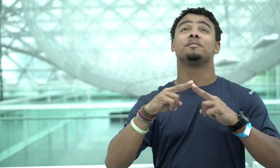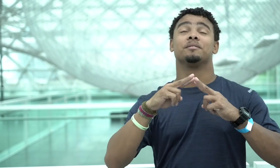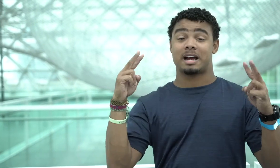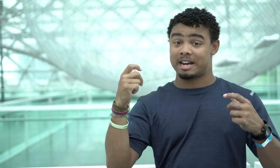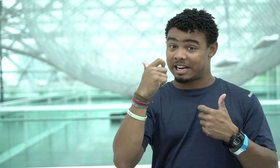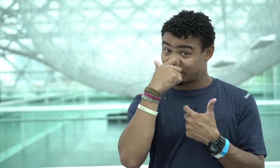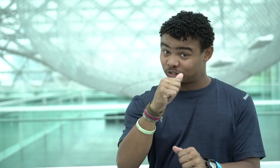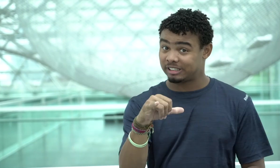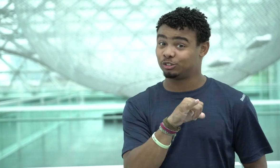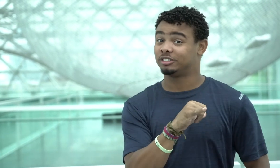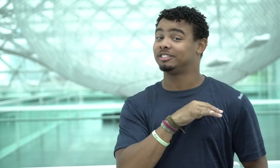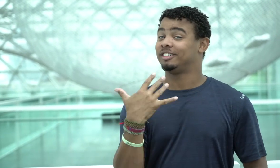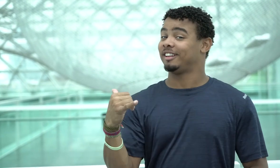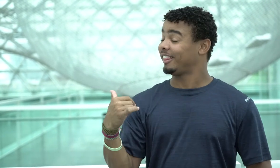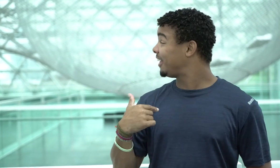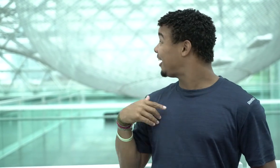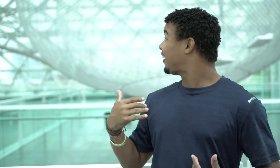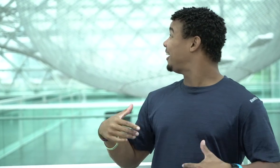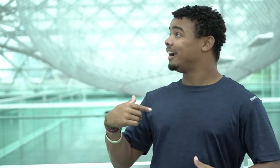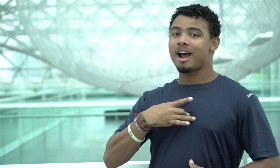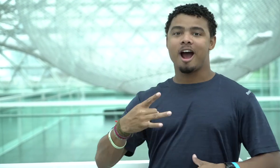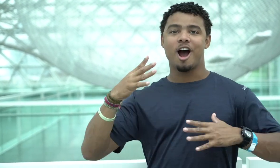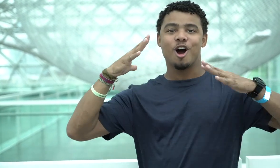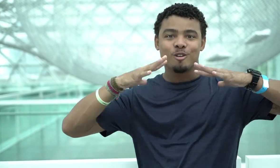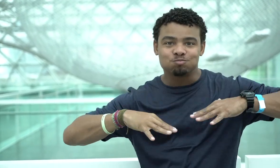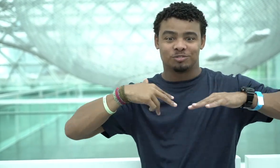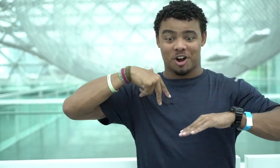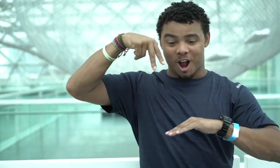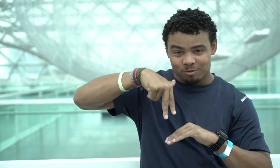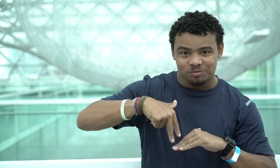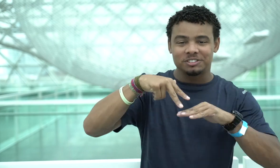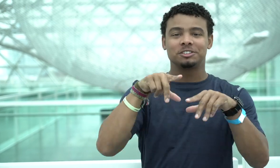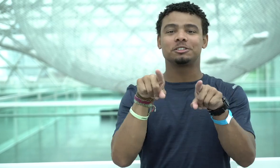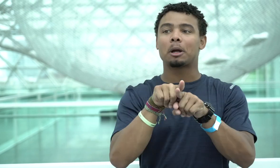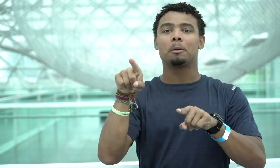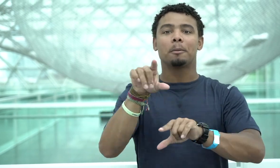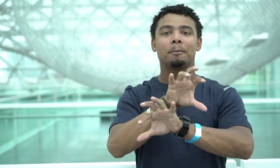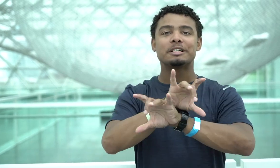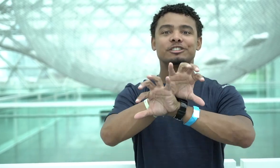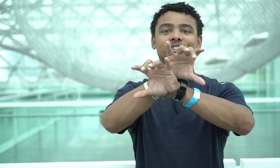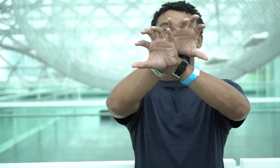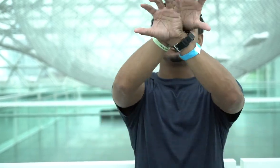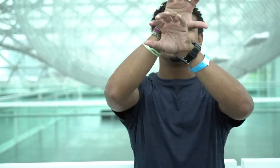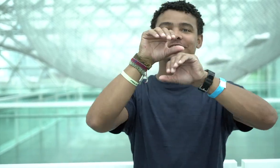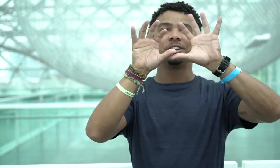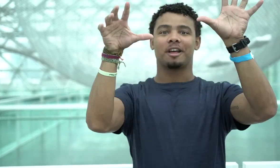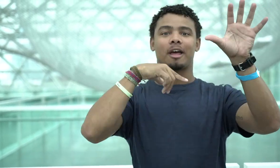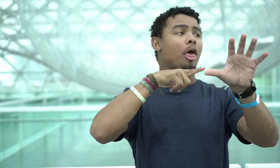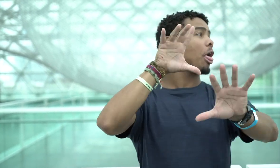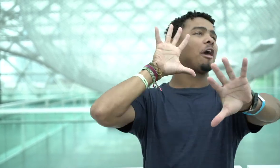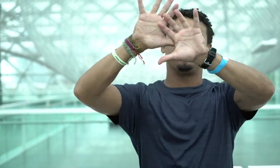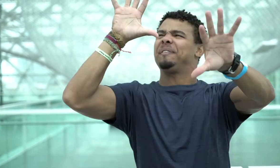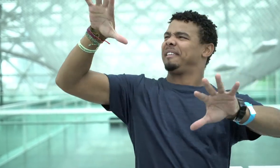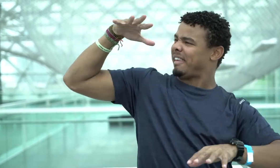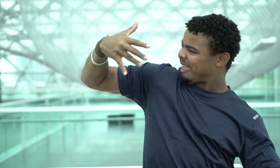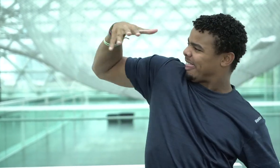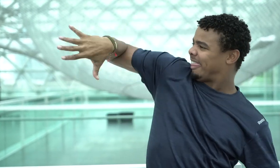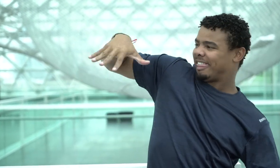This experience is very interesting. I really enjoyed walking on the spider web. It definitely felt like a spider web.